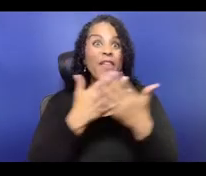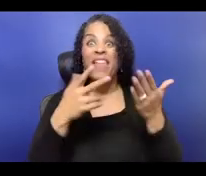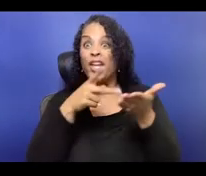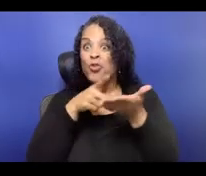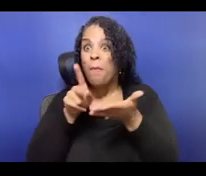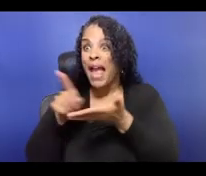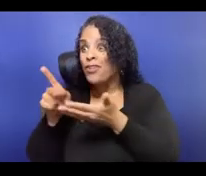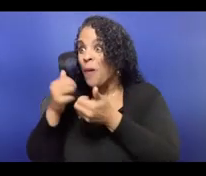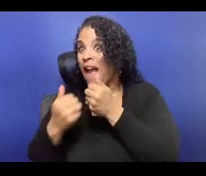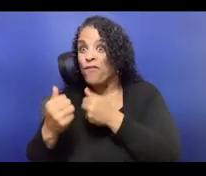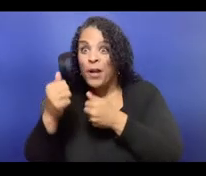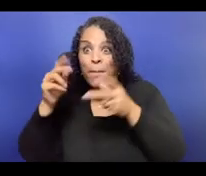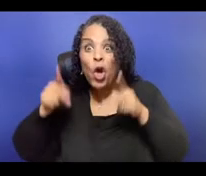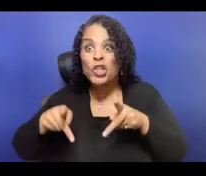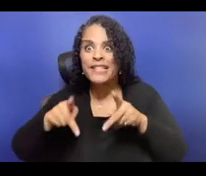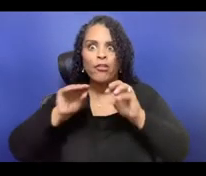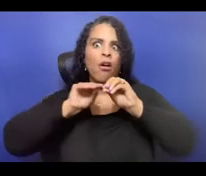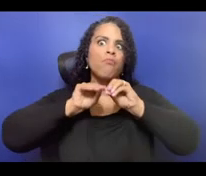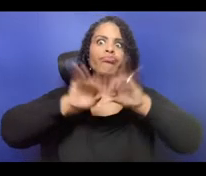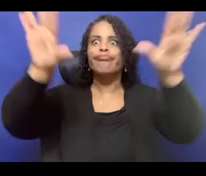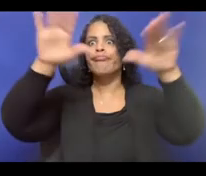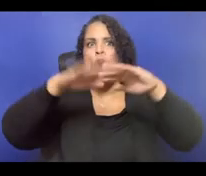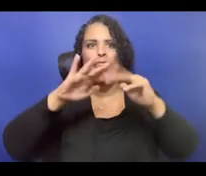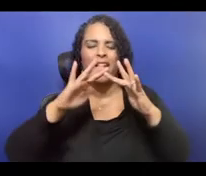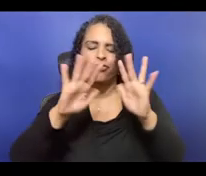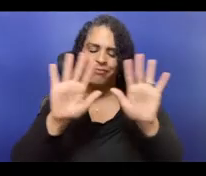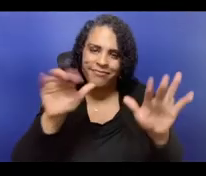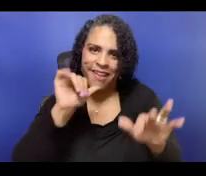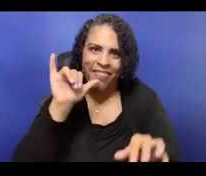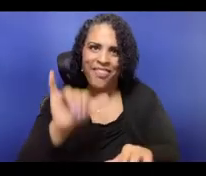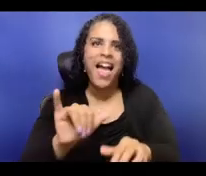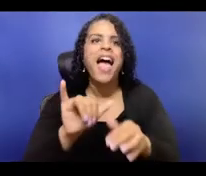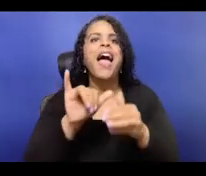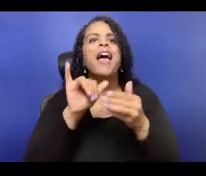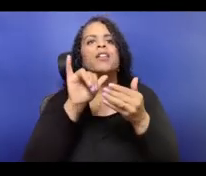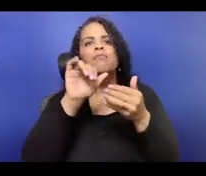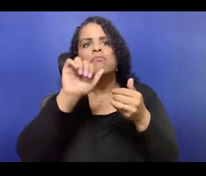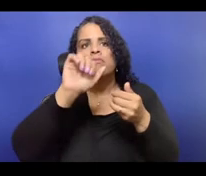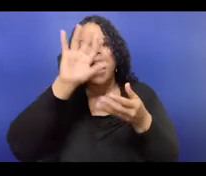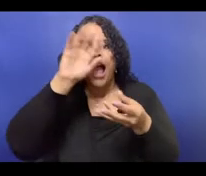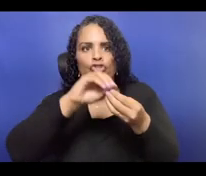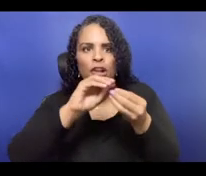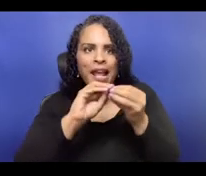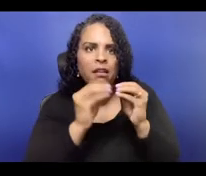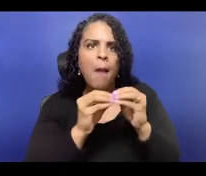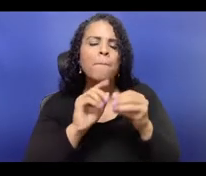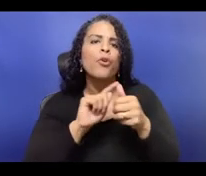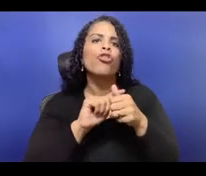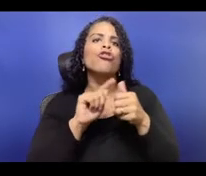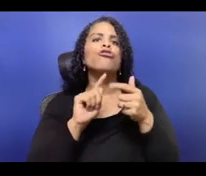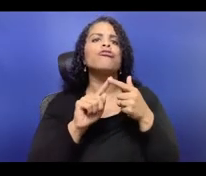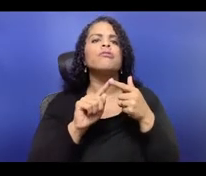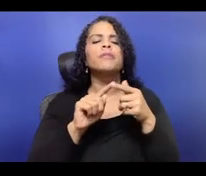for nonprofit organizations that are, that have been designated as charitable entities,